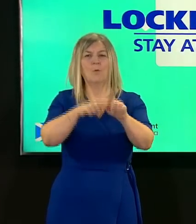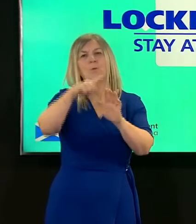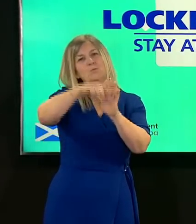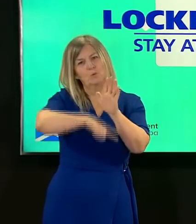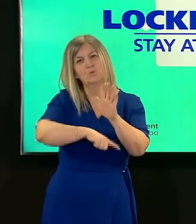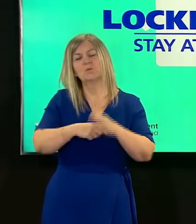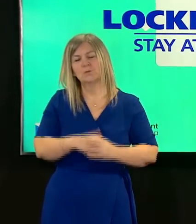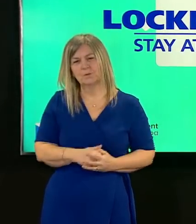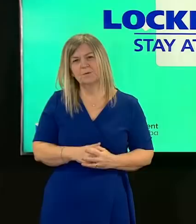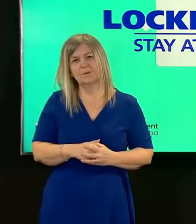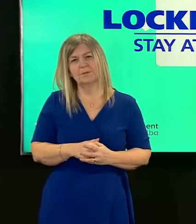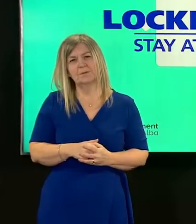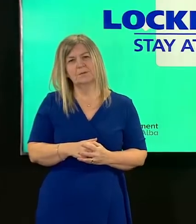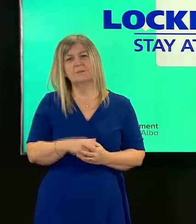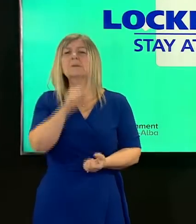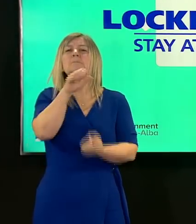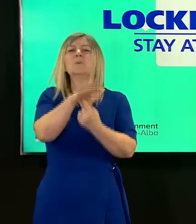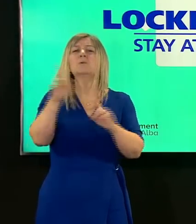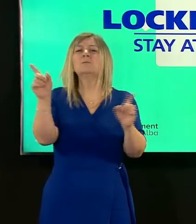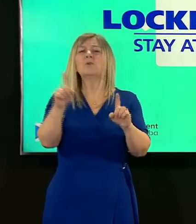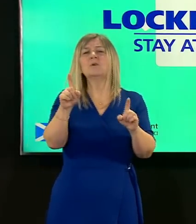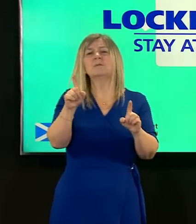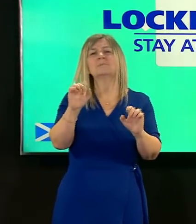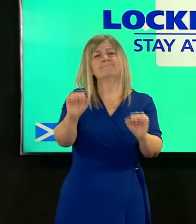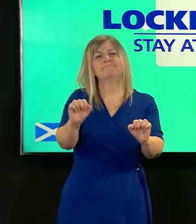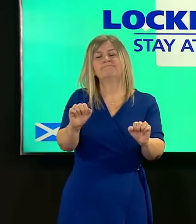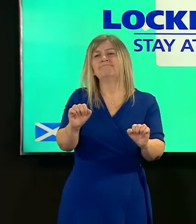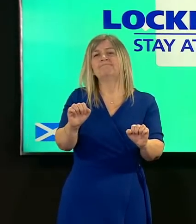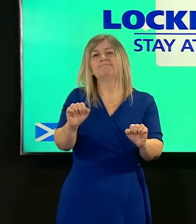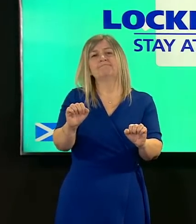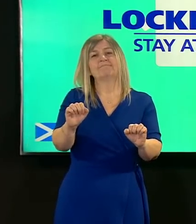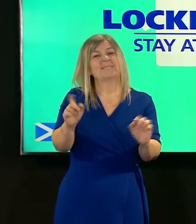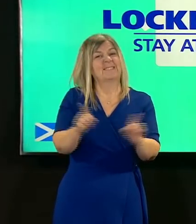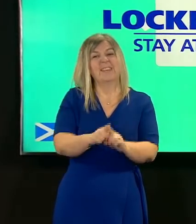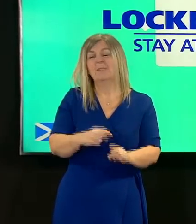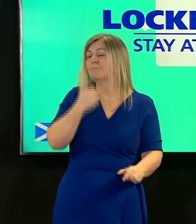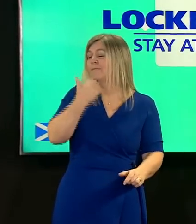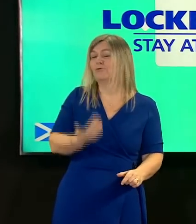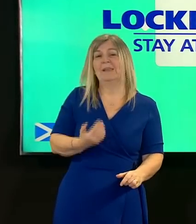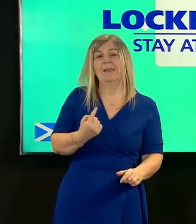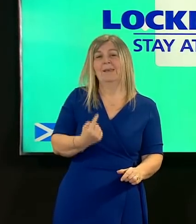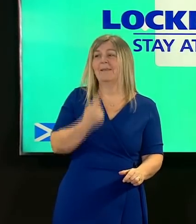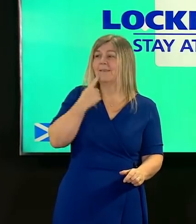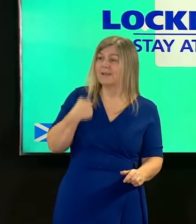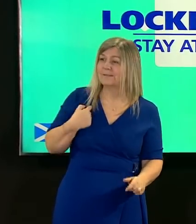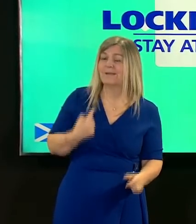important rule is the rule yesterday and last week and that is please stay at home